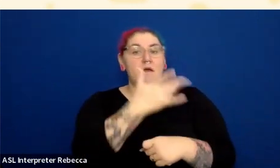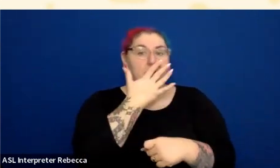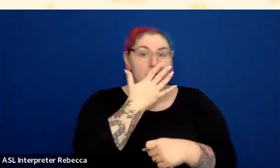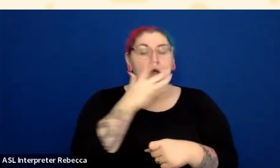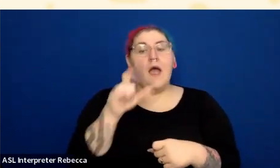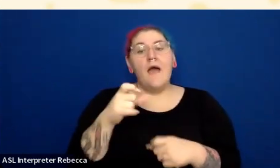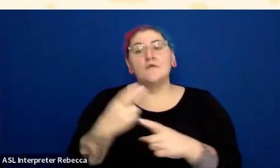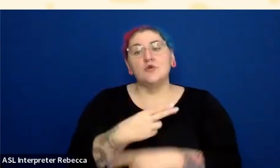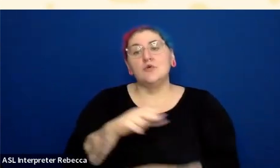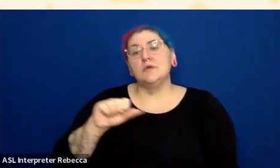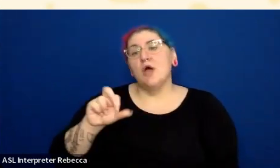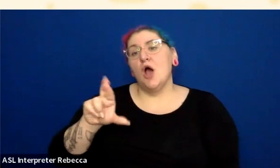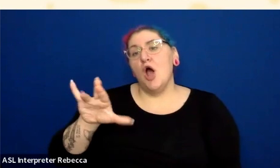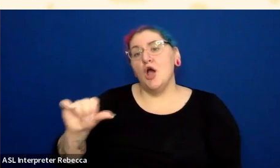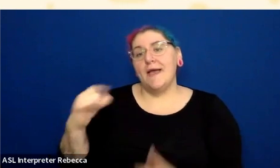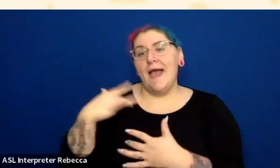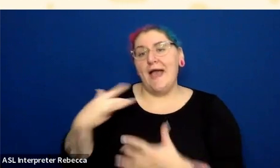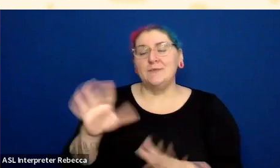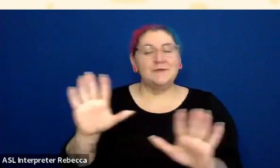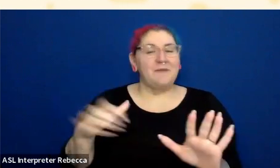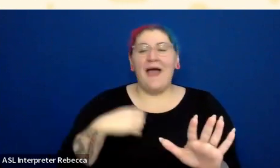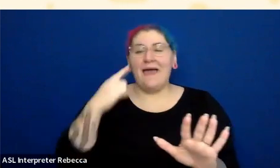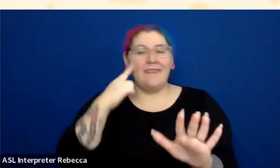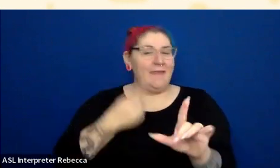I think a key to the question that you asked, Jerry or Gary,